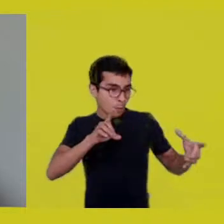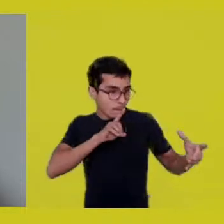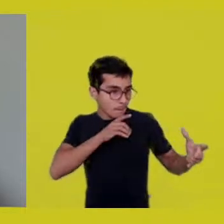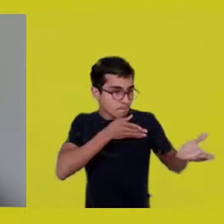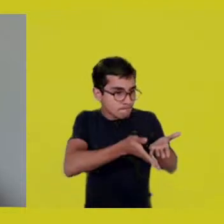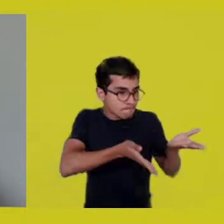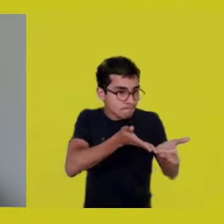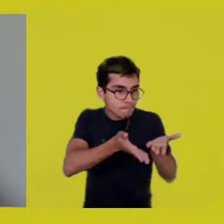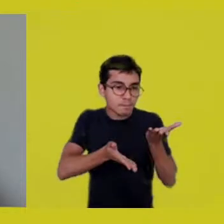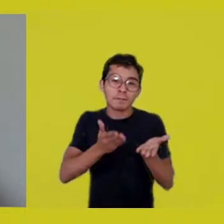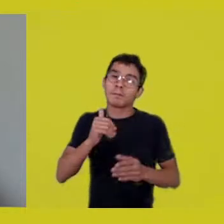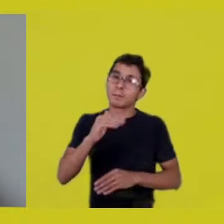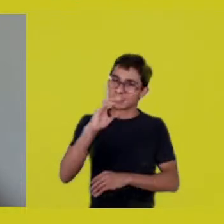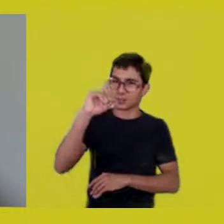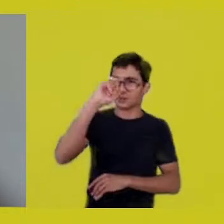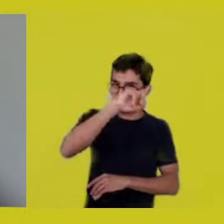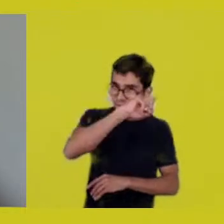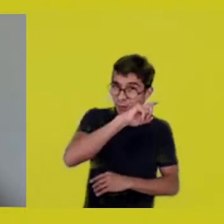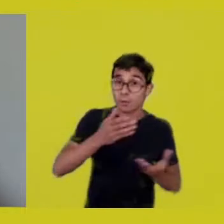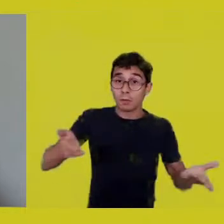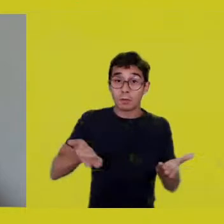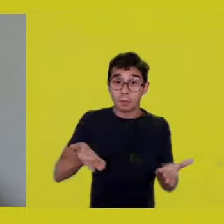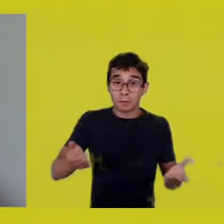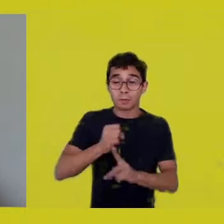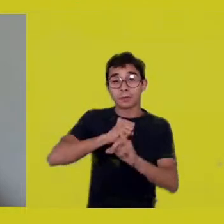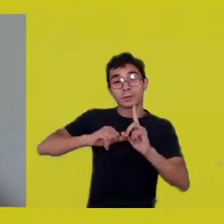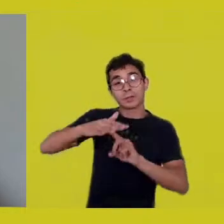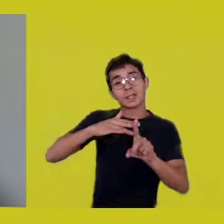all constructed around this individualization,